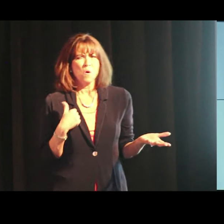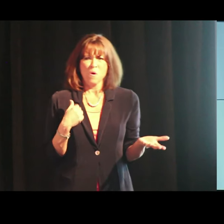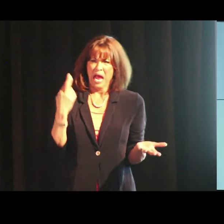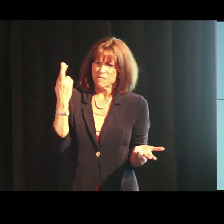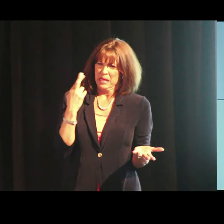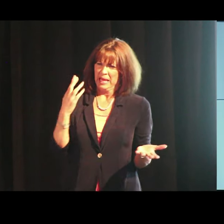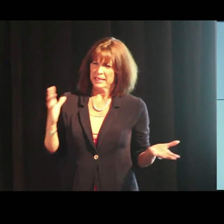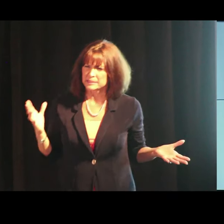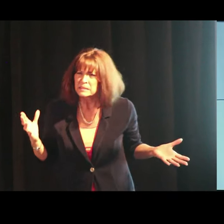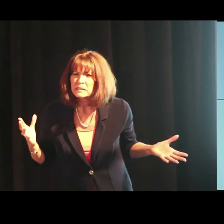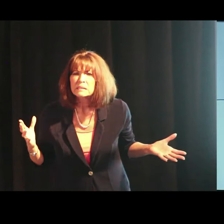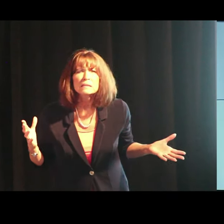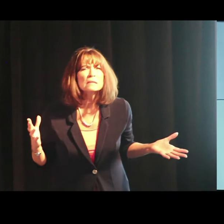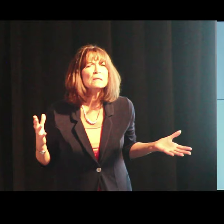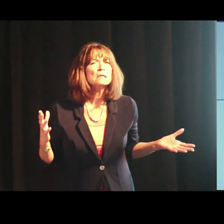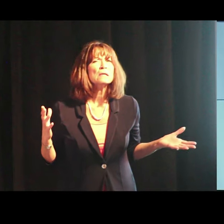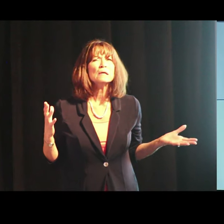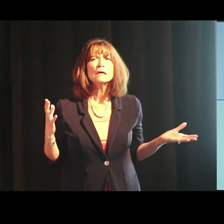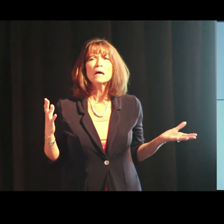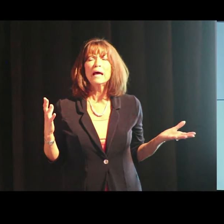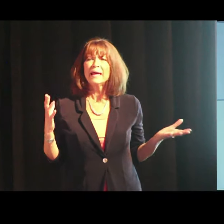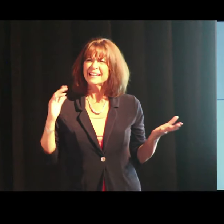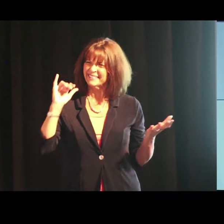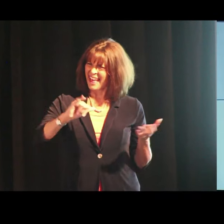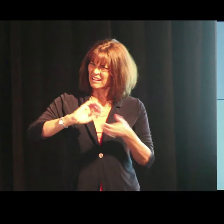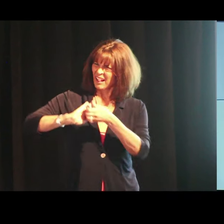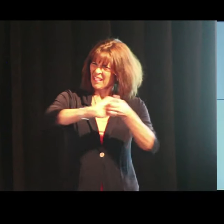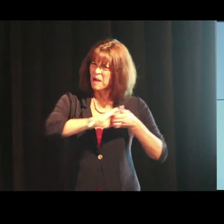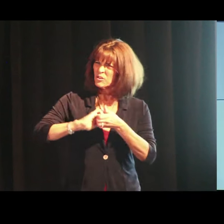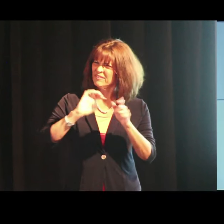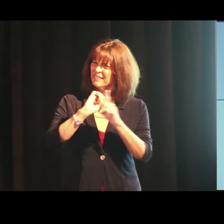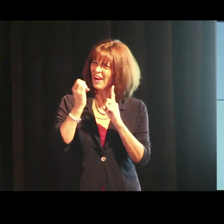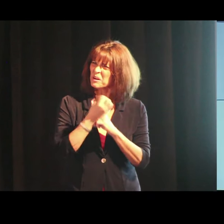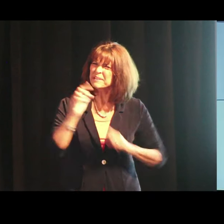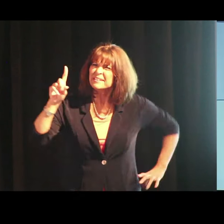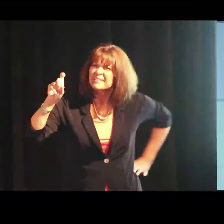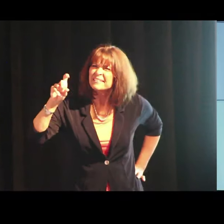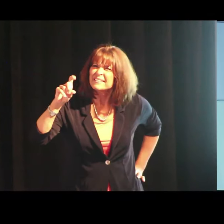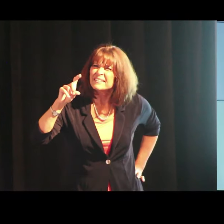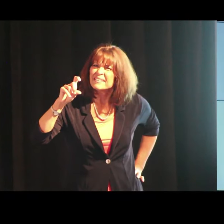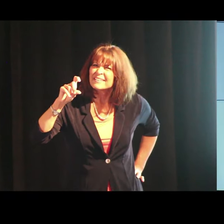acting that way. So realize, is that really a collaborative environment for that student?